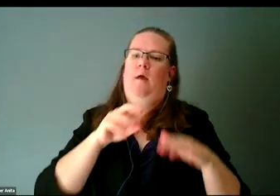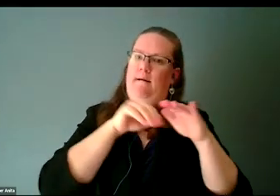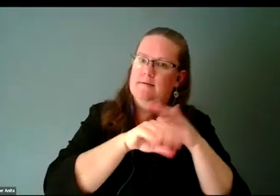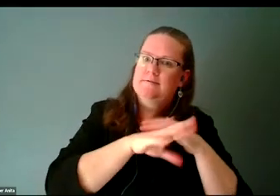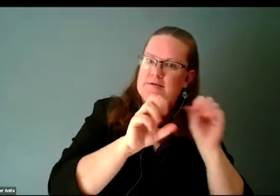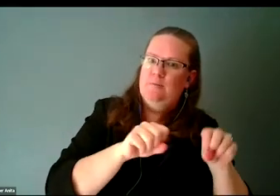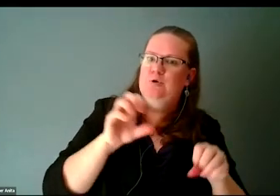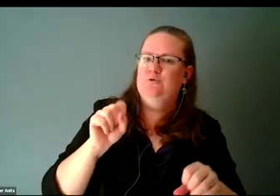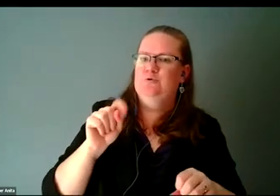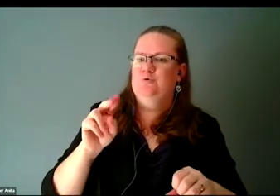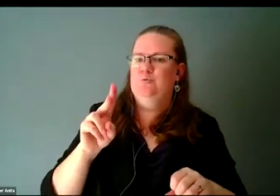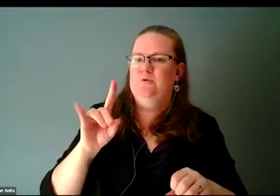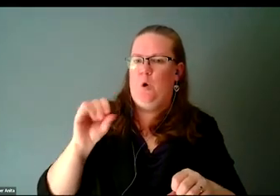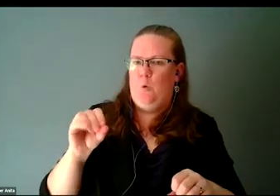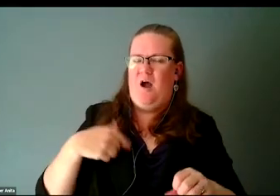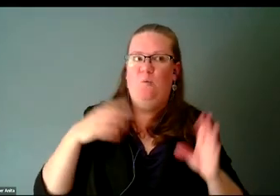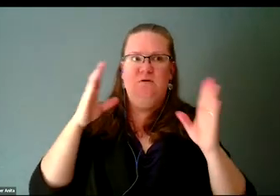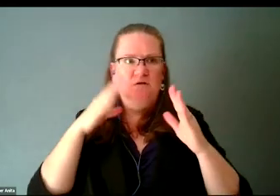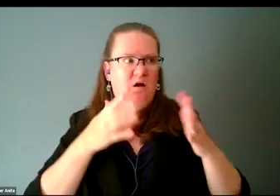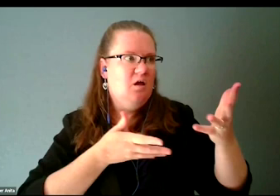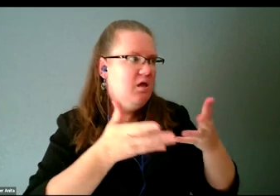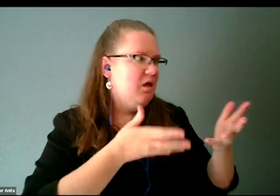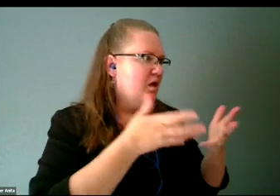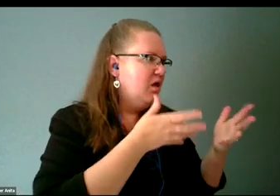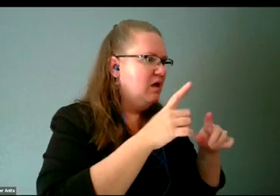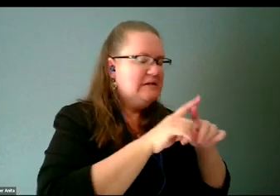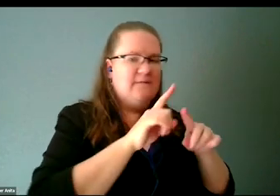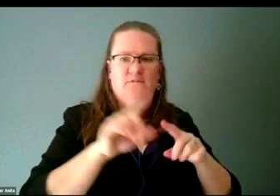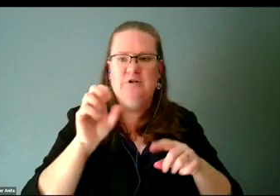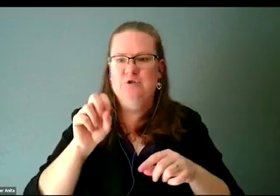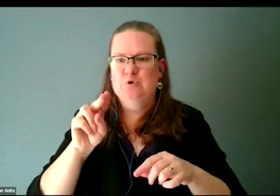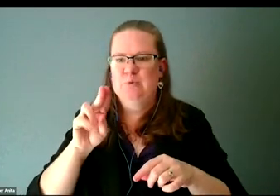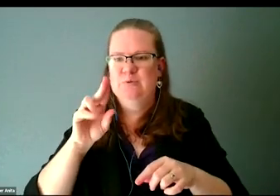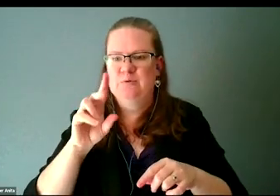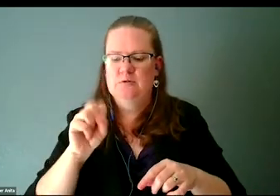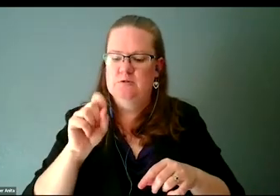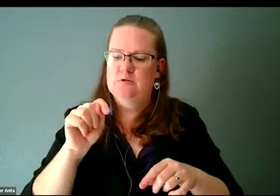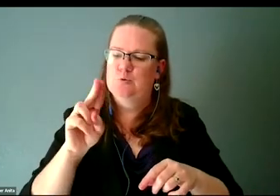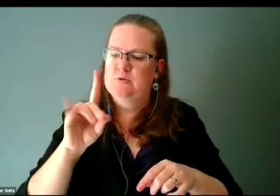navigating the studios they were sending me to. I didn't like having to ask people where the bathrooms were.